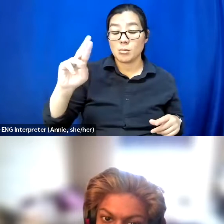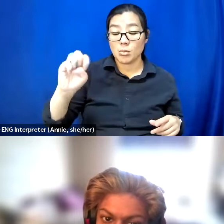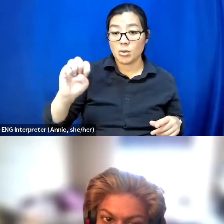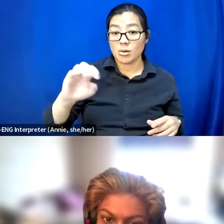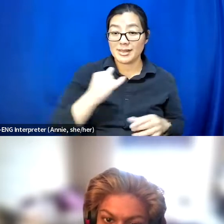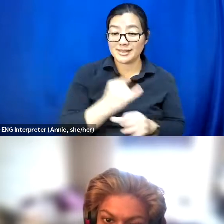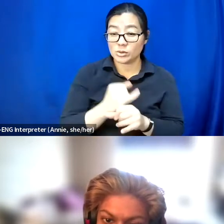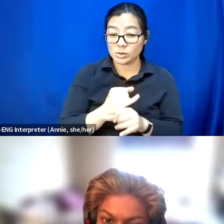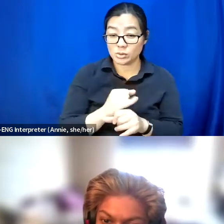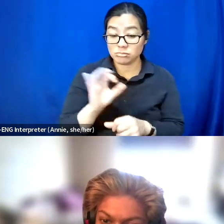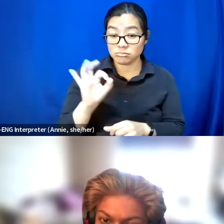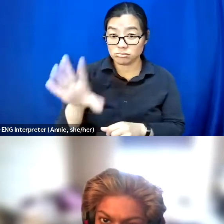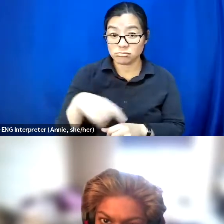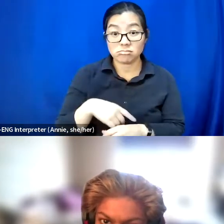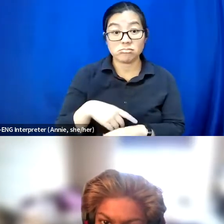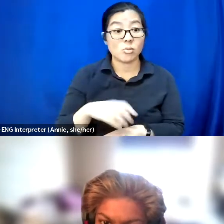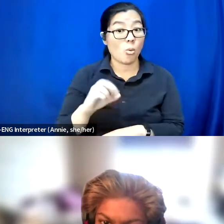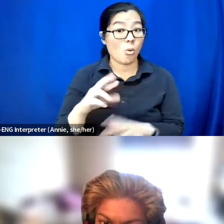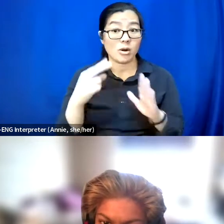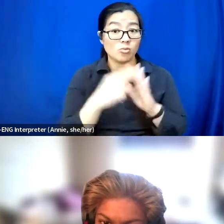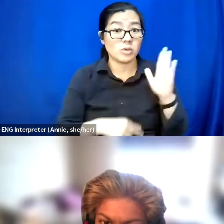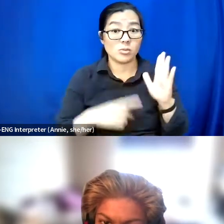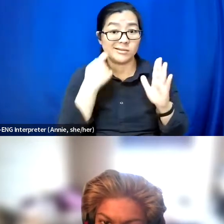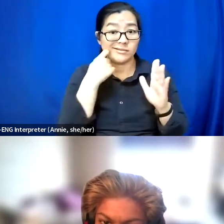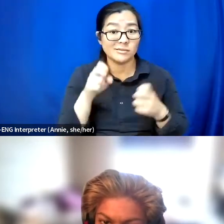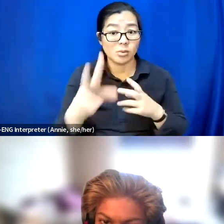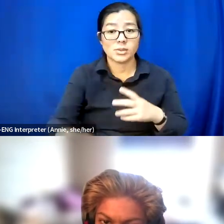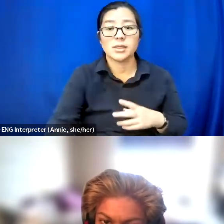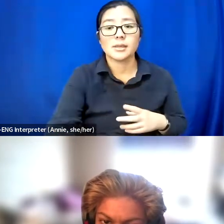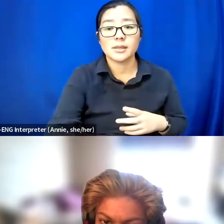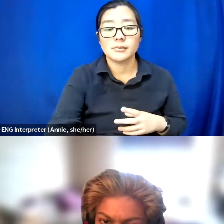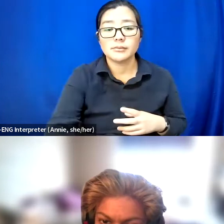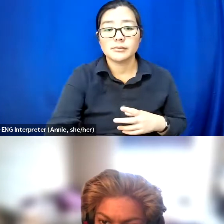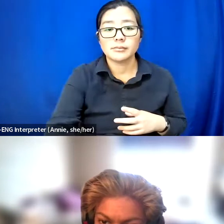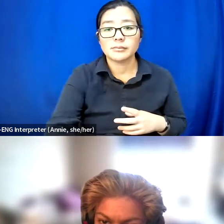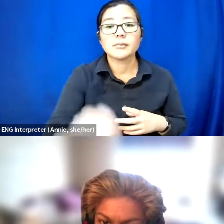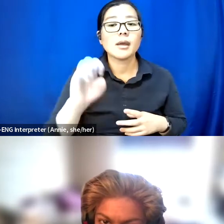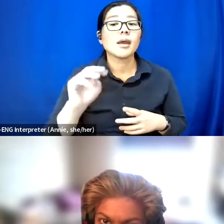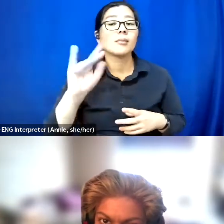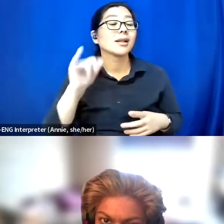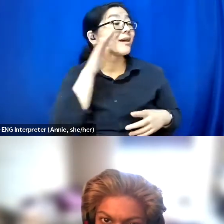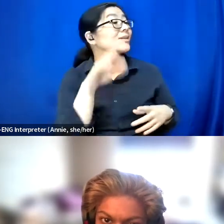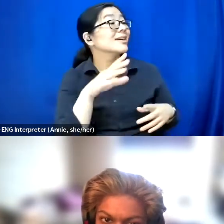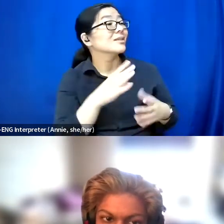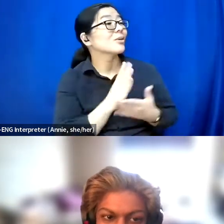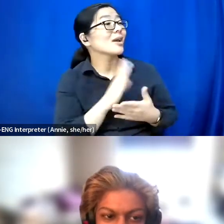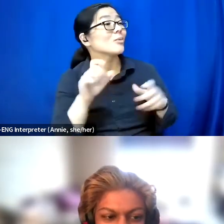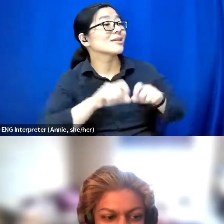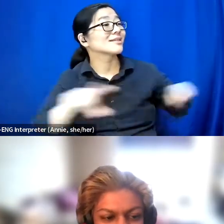you could jump on or I can read it. It's okay. We can send it out to folks. Thanks, Sky. You can wrap it up.